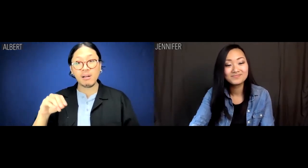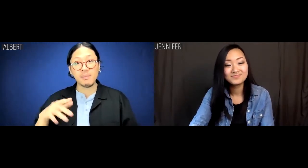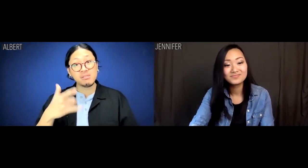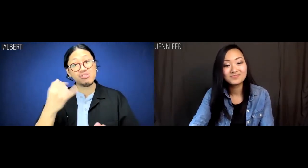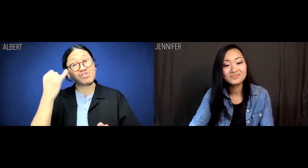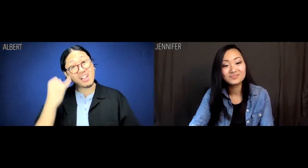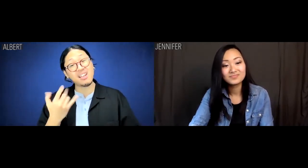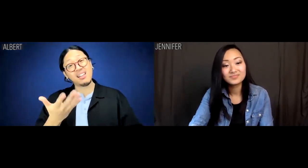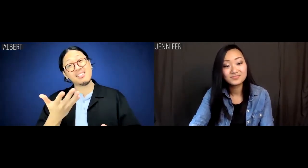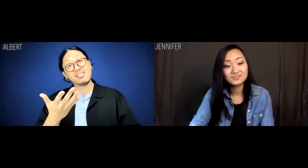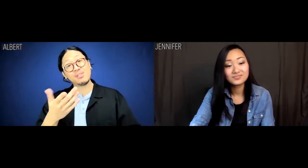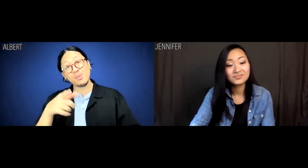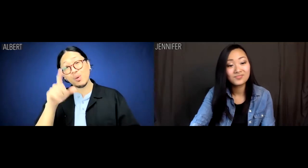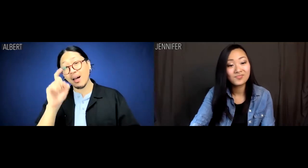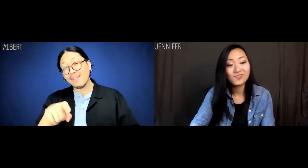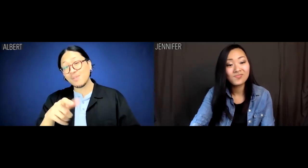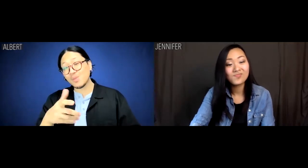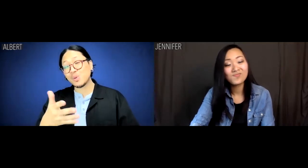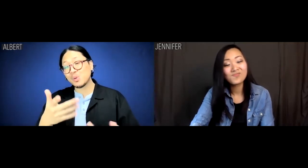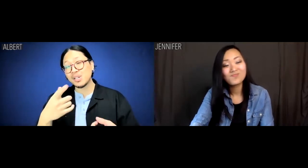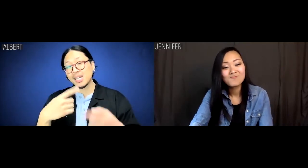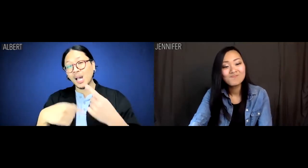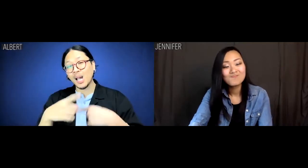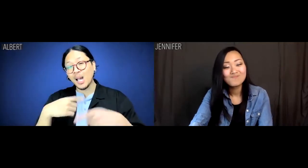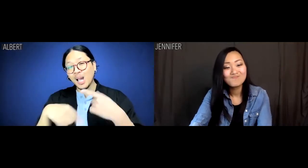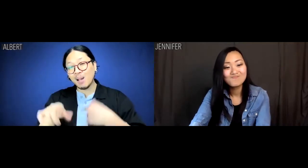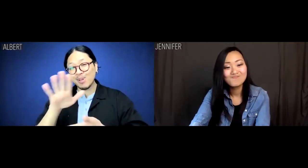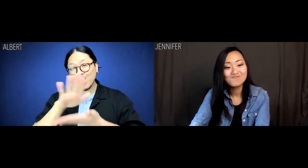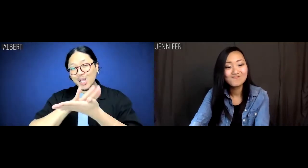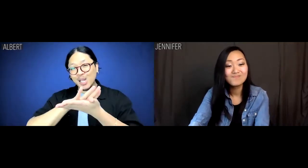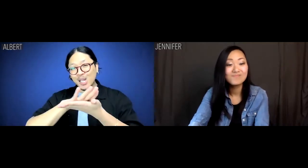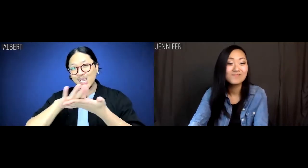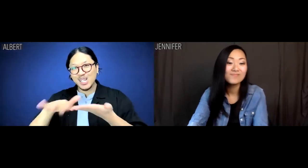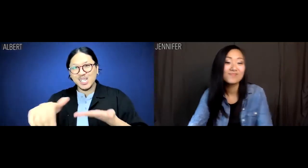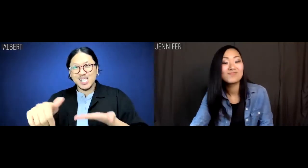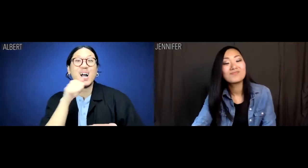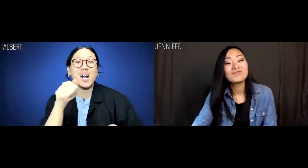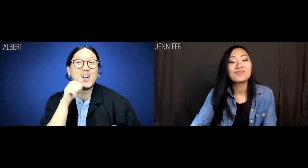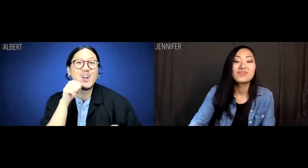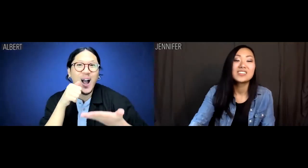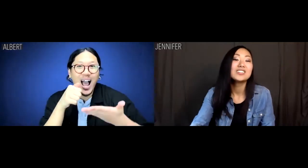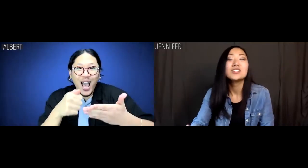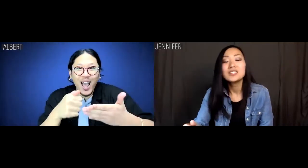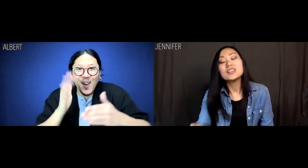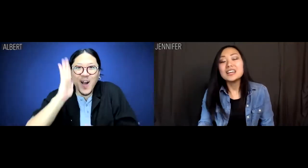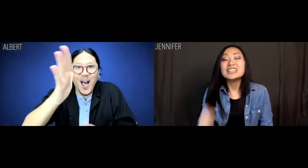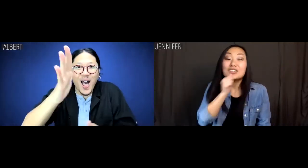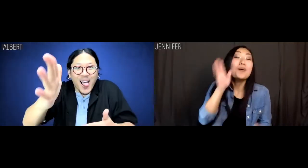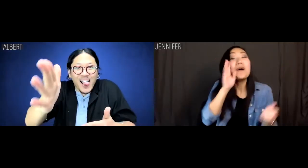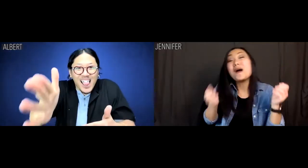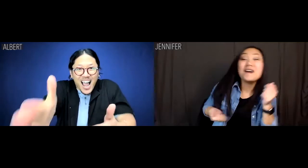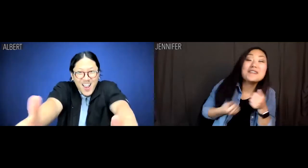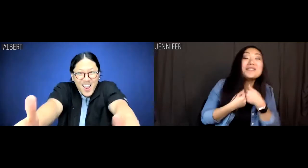but Jennifer has got to come clean. Secrets will...